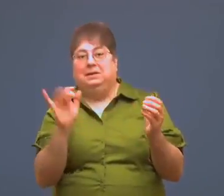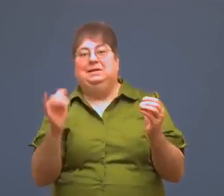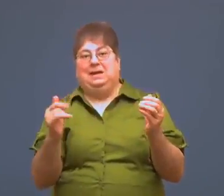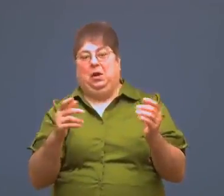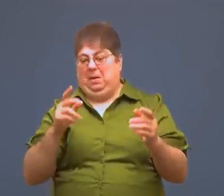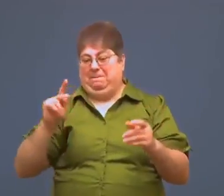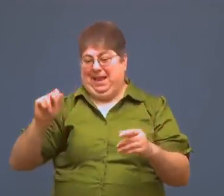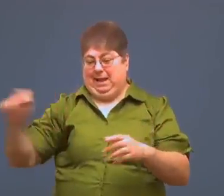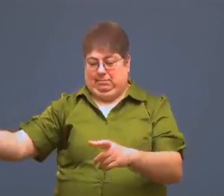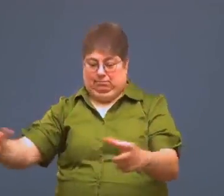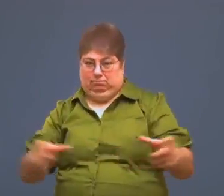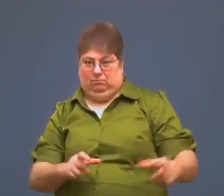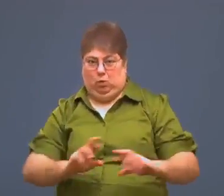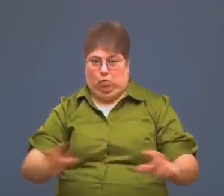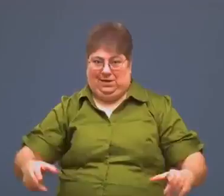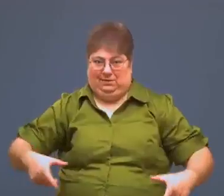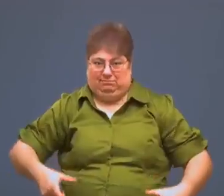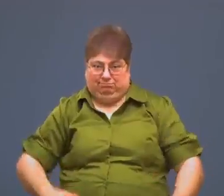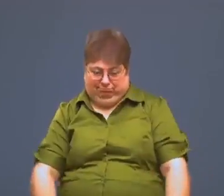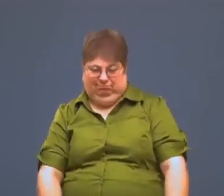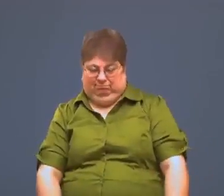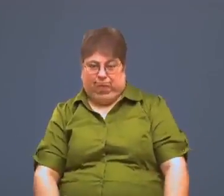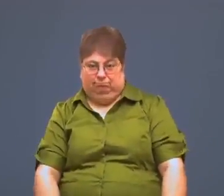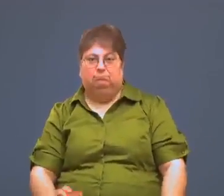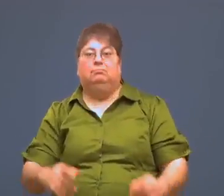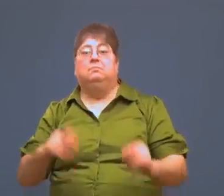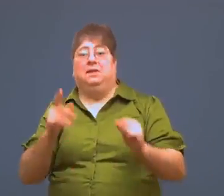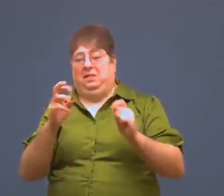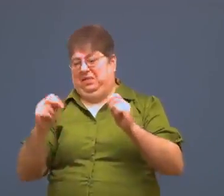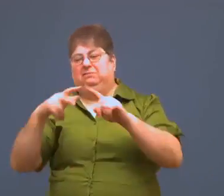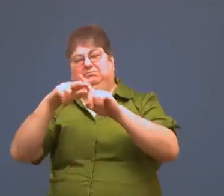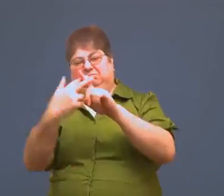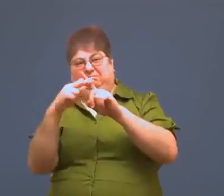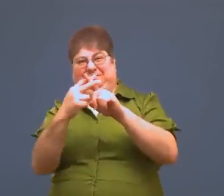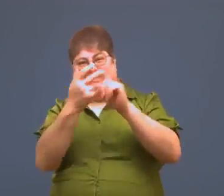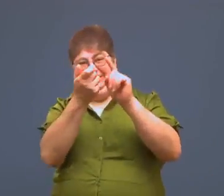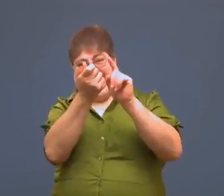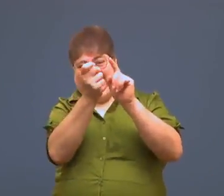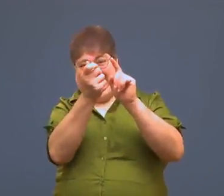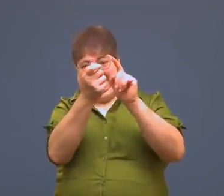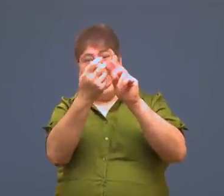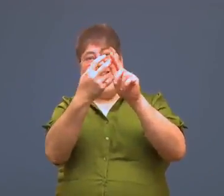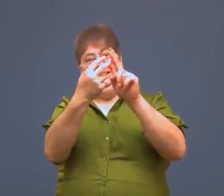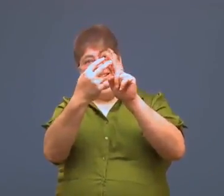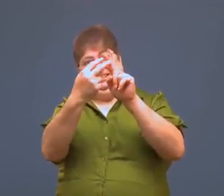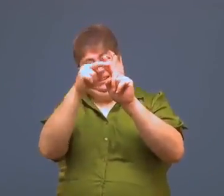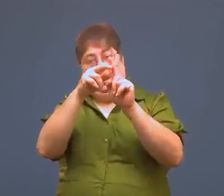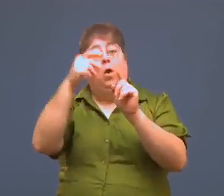Put the pan underneath, and loosen the oil plug.